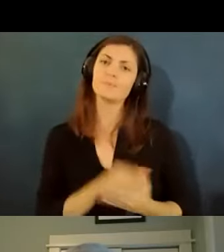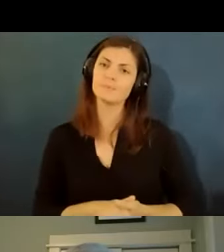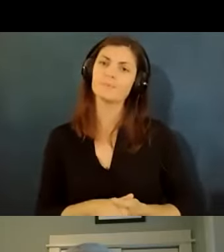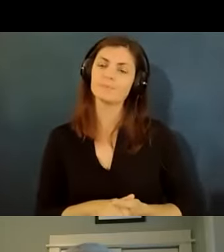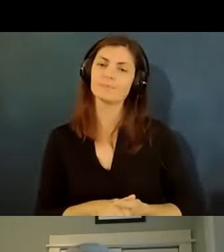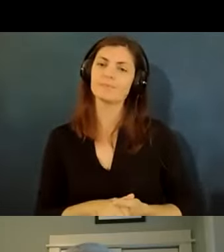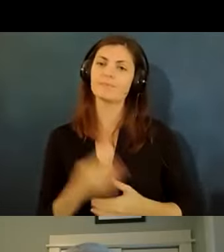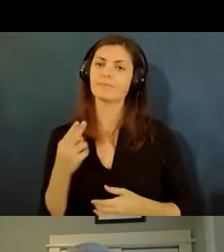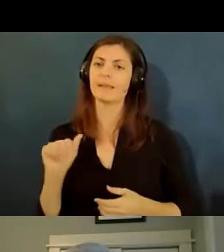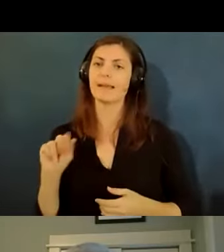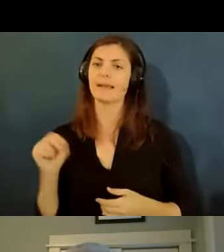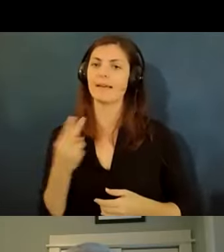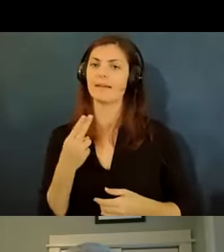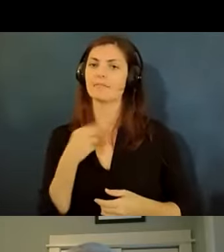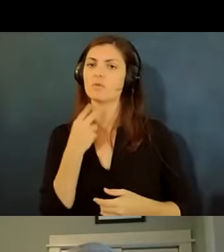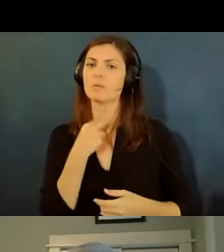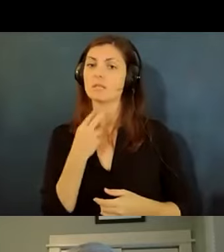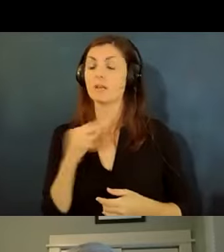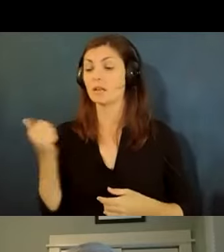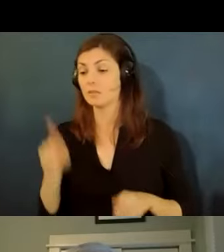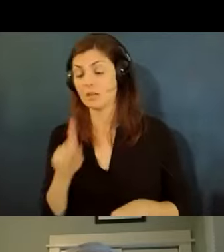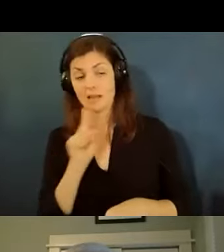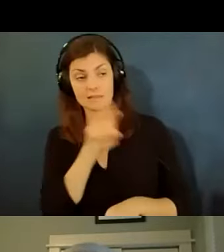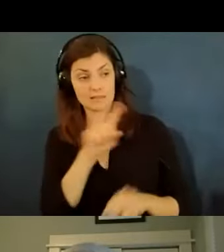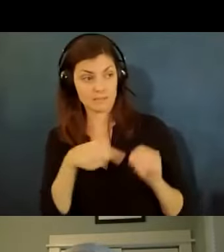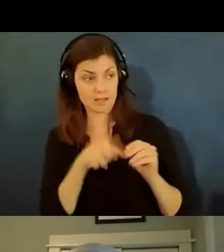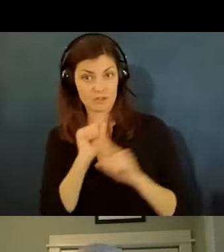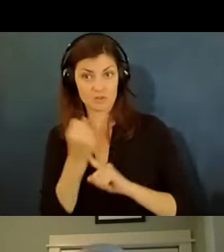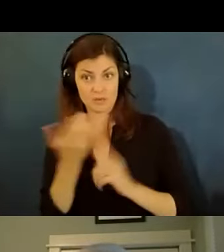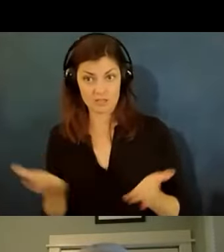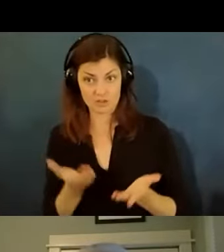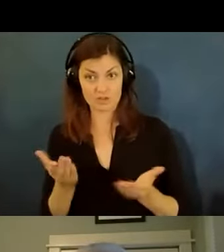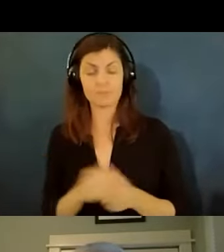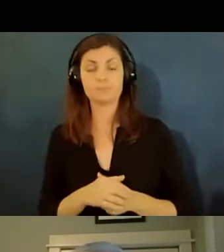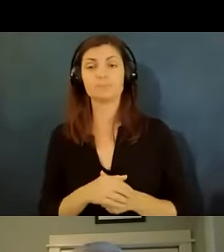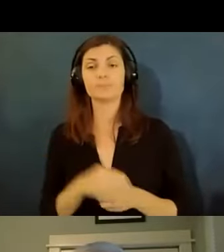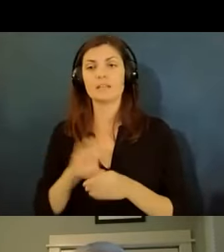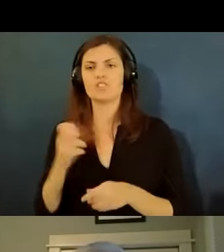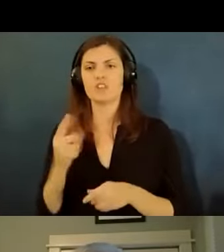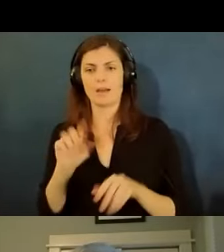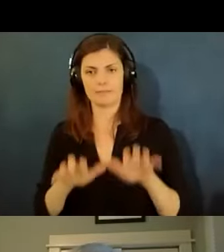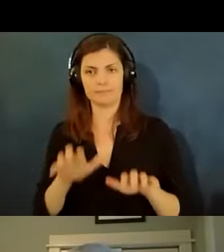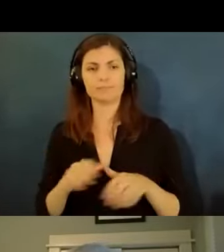a participant asking about a situation here in the chat where an employer will not allow the employee